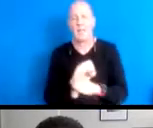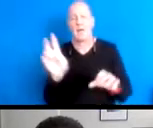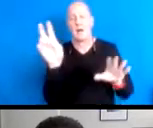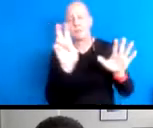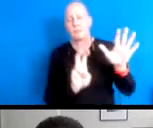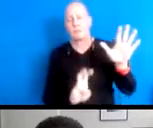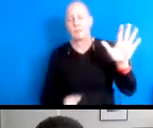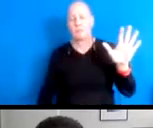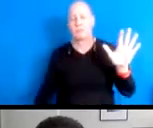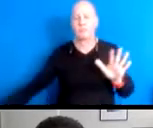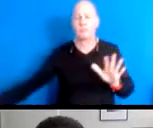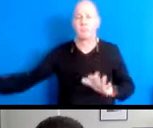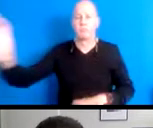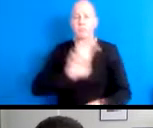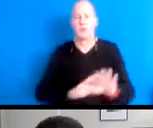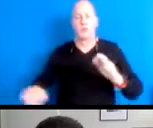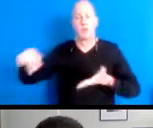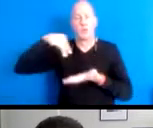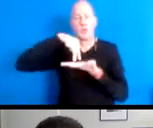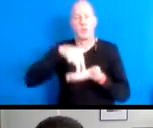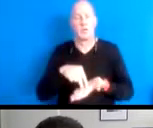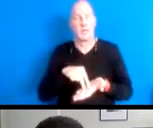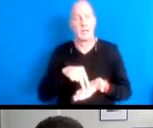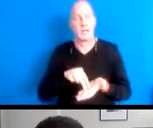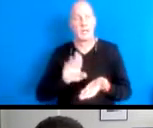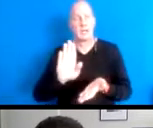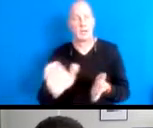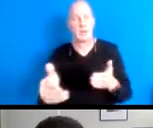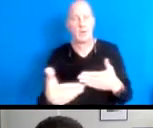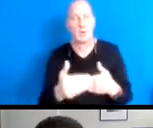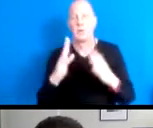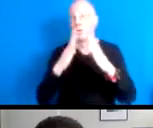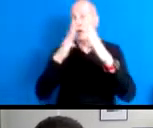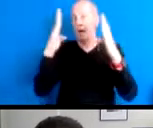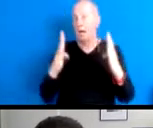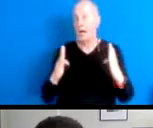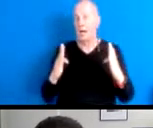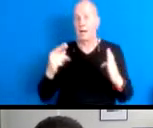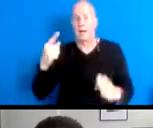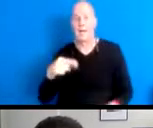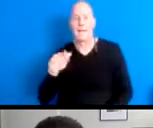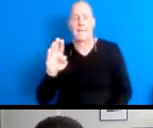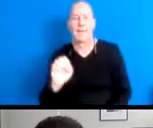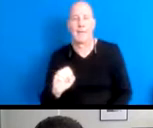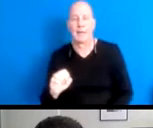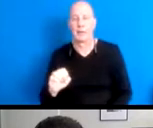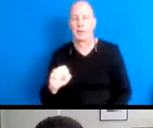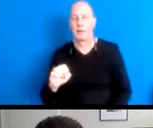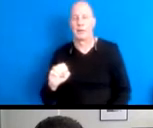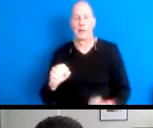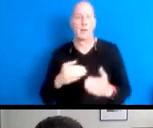You stand in the center of your room house, half acre square mile island country.